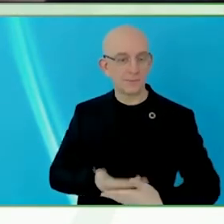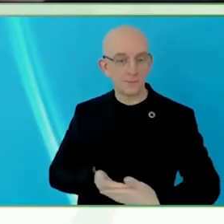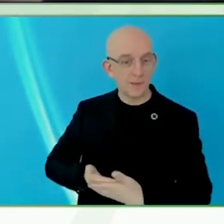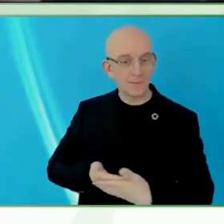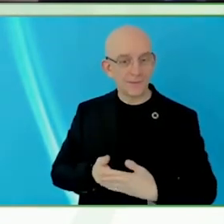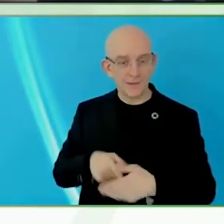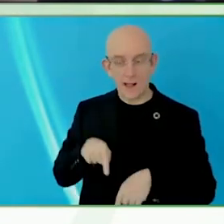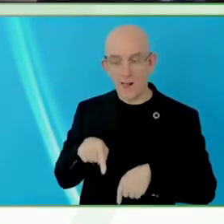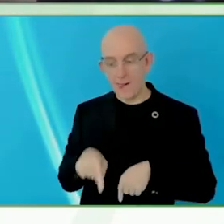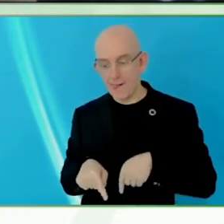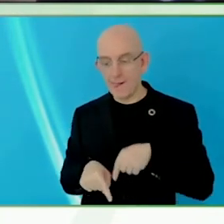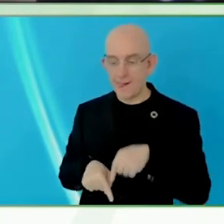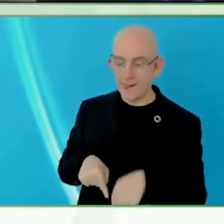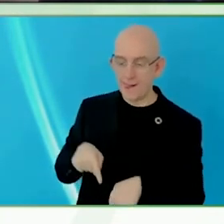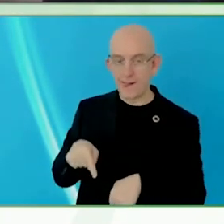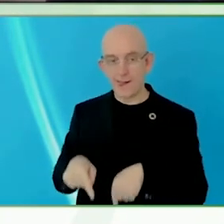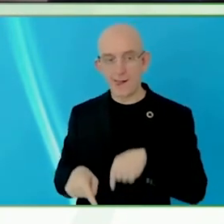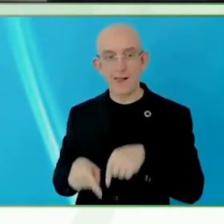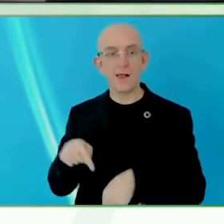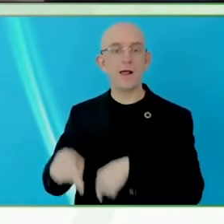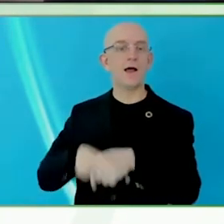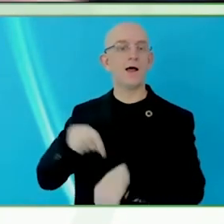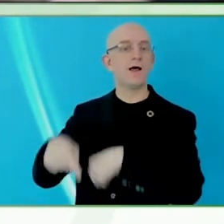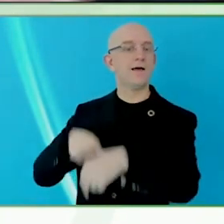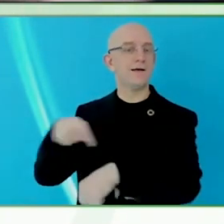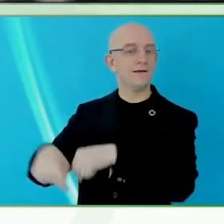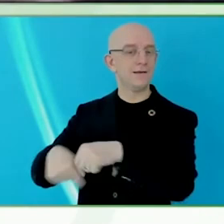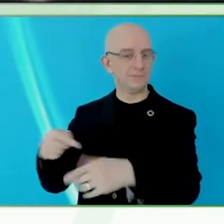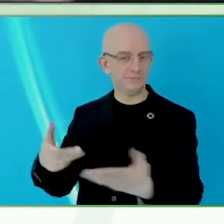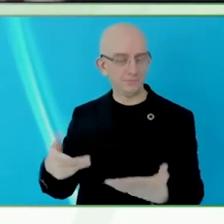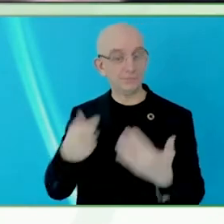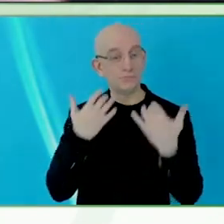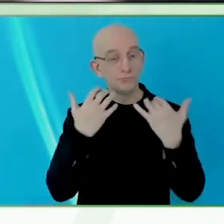Enjoy your day at the Zero Project Conference. Enjoy, goodbye!